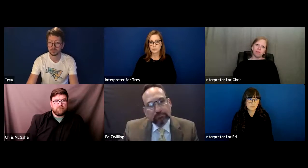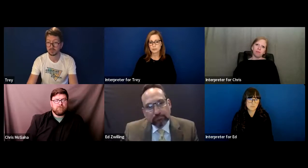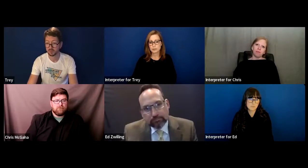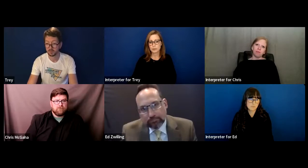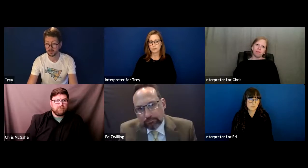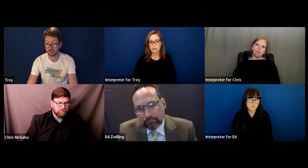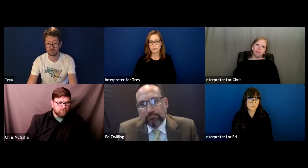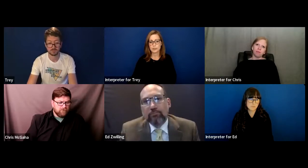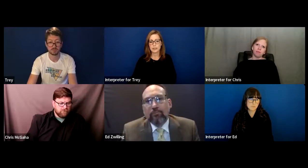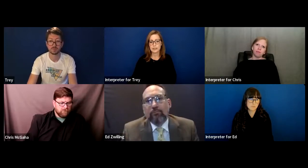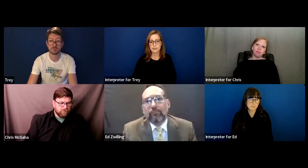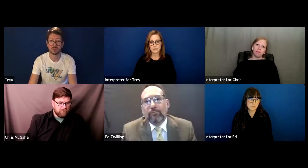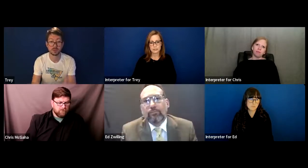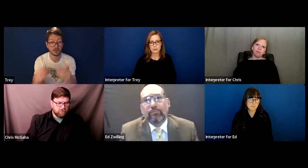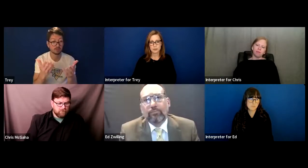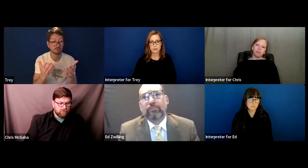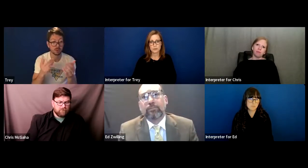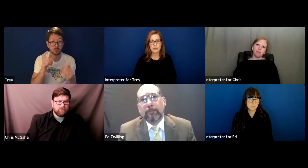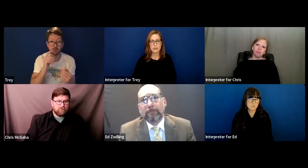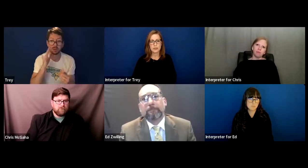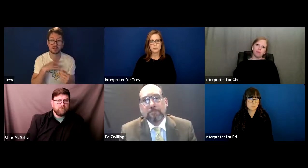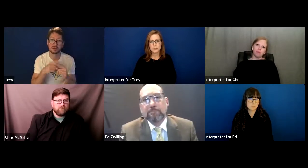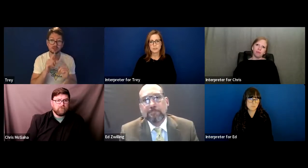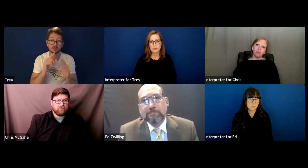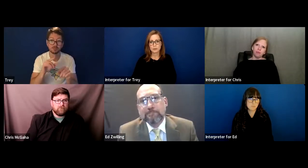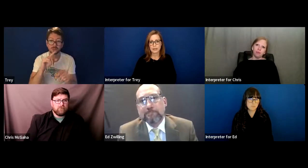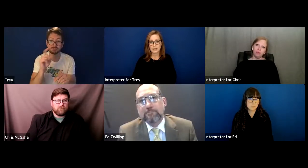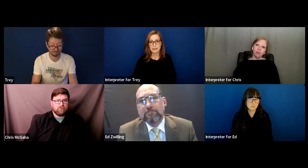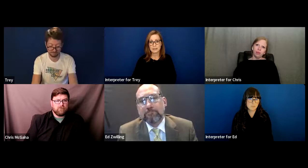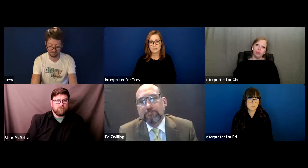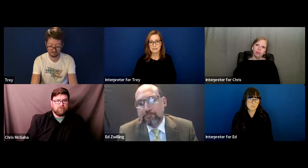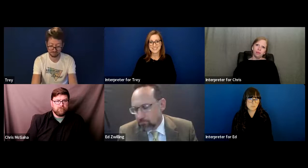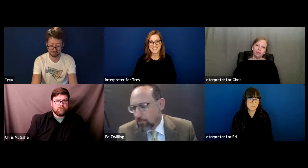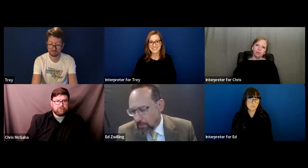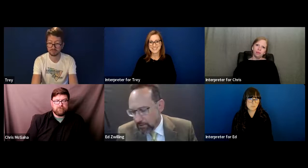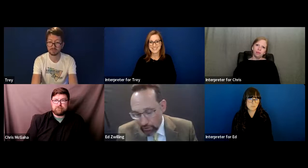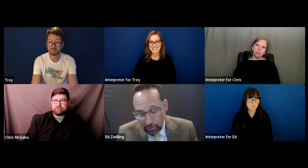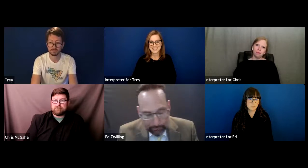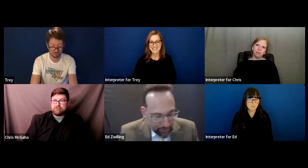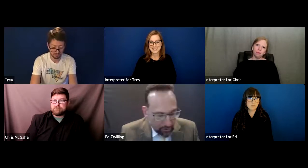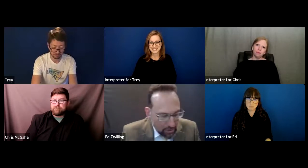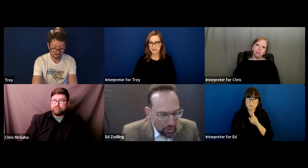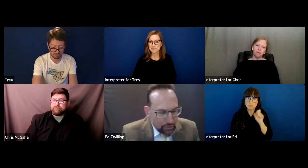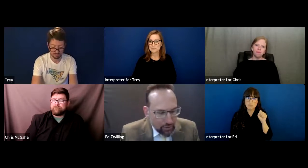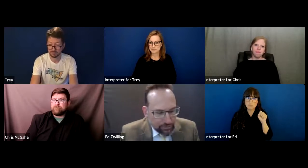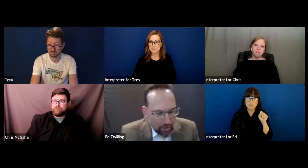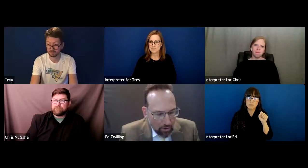also just the expense of those. Can you speak to those, Ed? Ed: Sure. Sure.